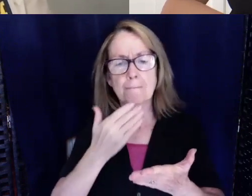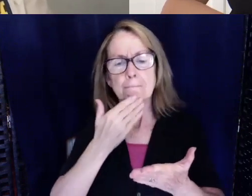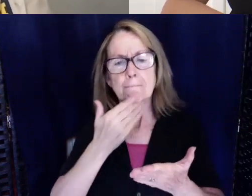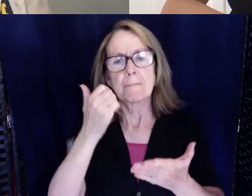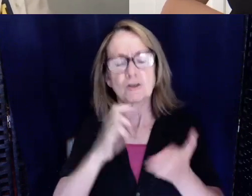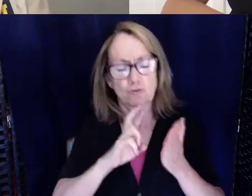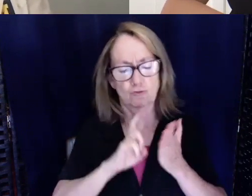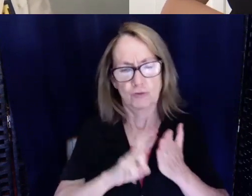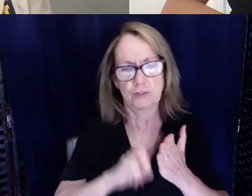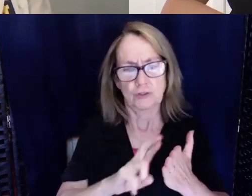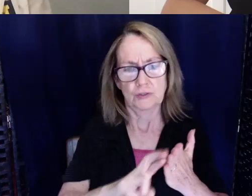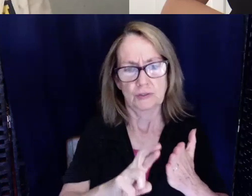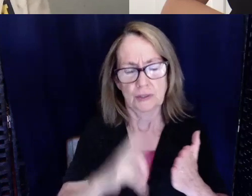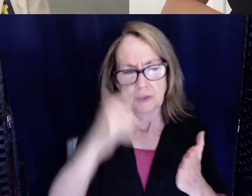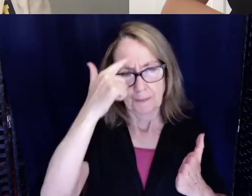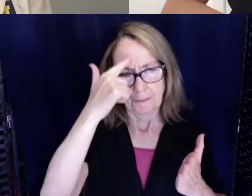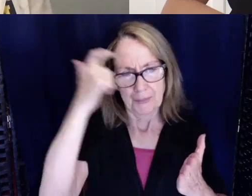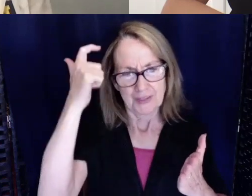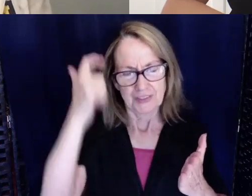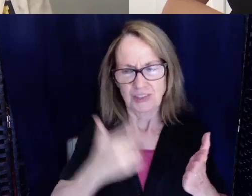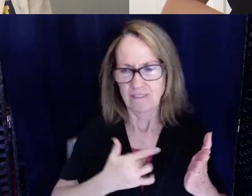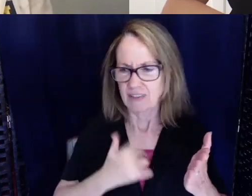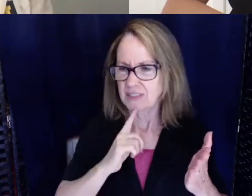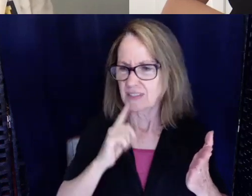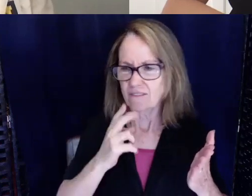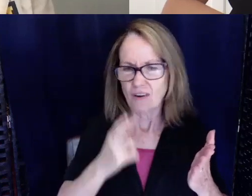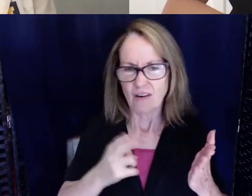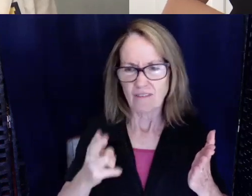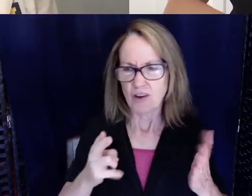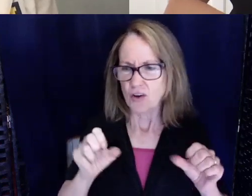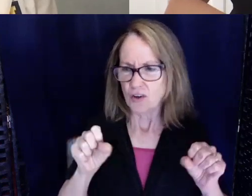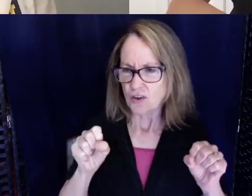she didn't think that deaf or hard of hearing people could make it in medicine.